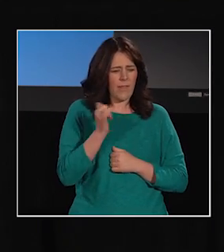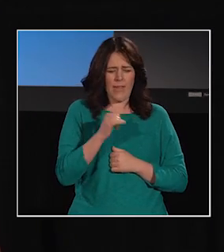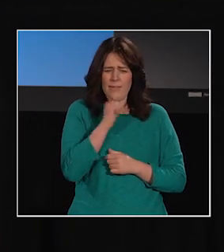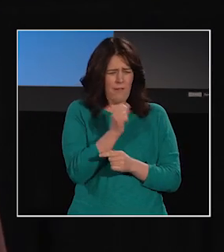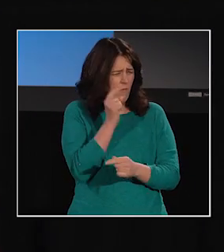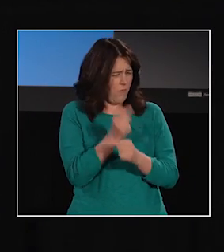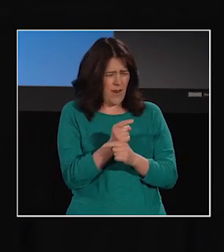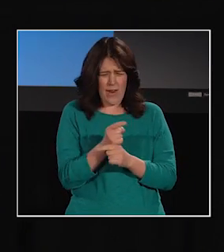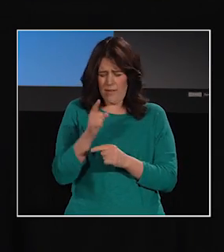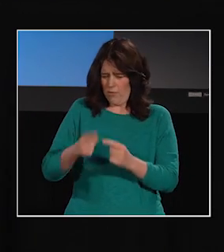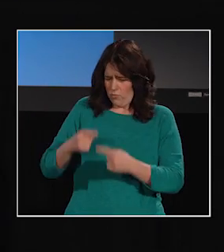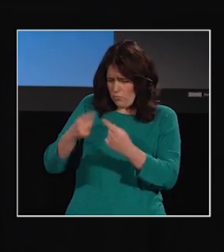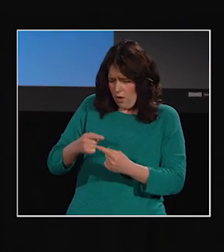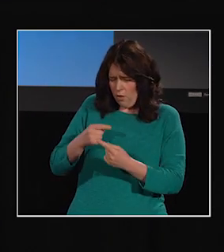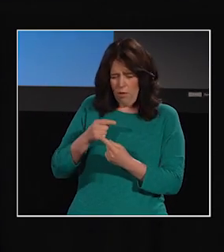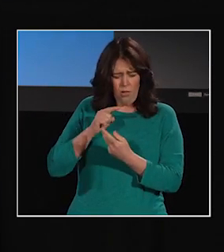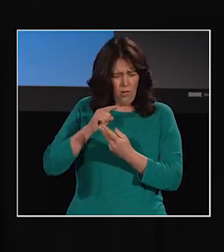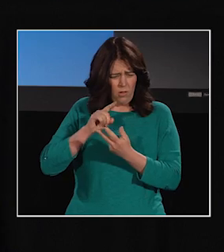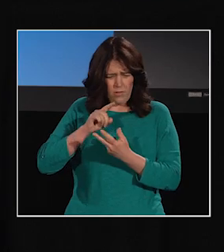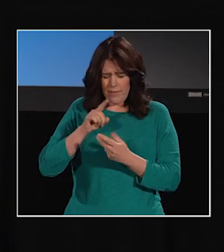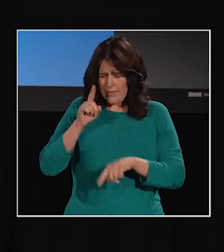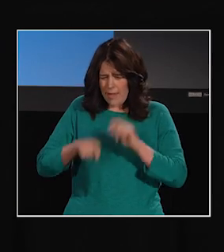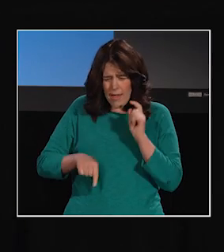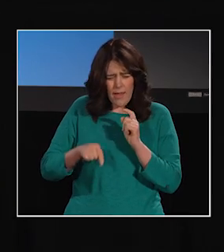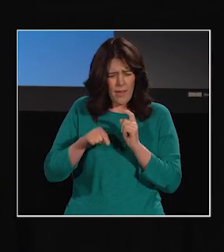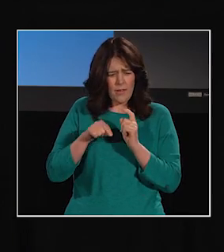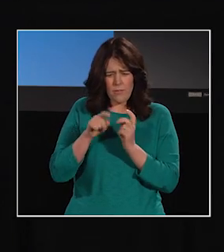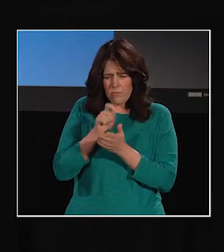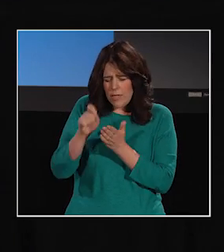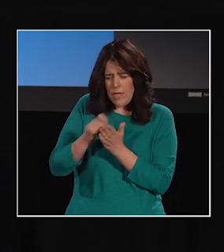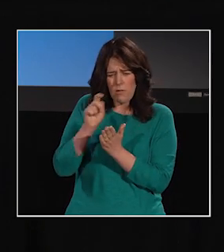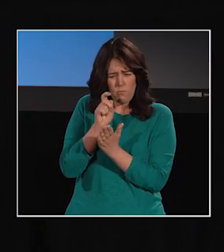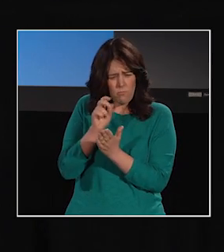for deaf children and their inability to read and write well,